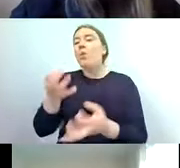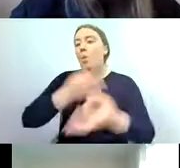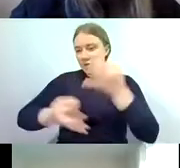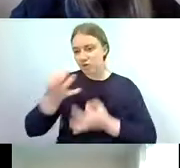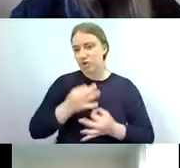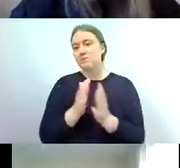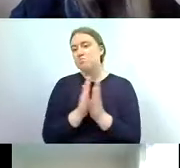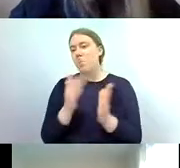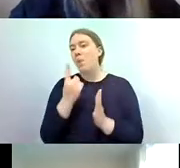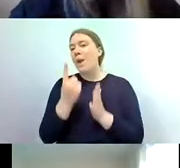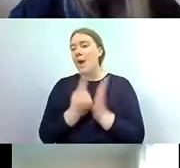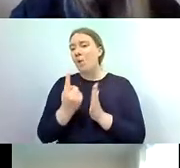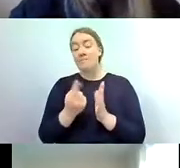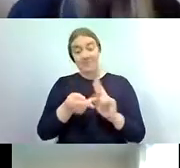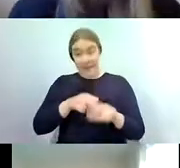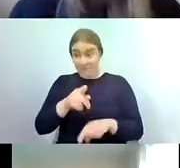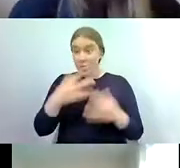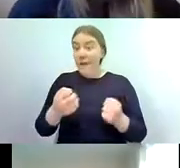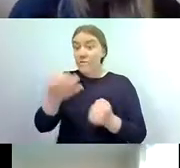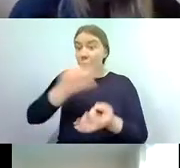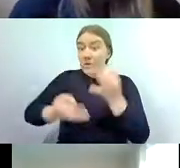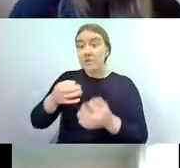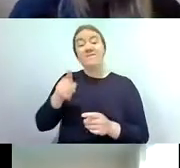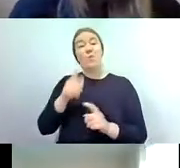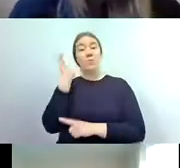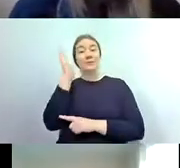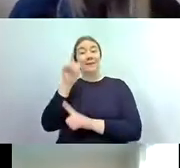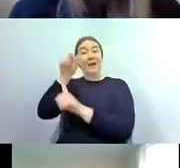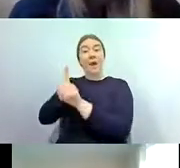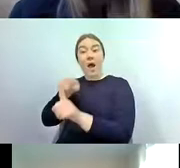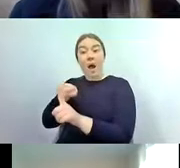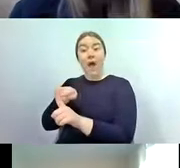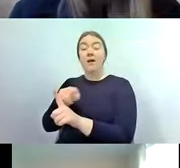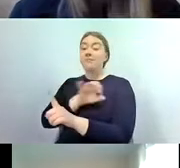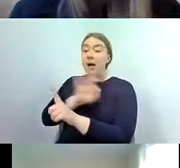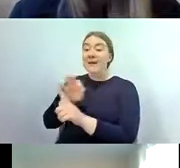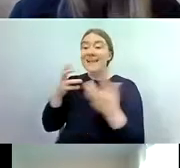would like to ask a question for our speaker and you can do so through the q a box which you'll